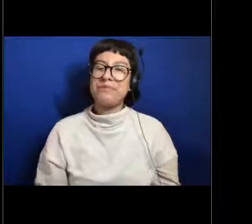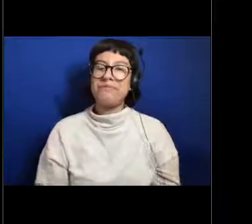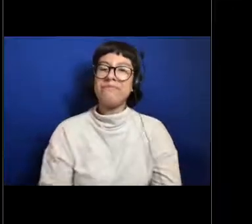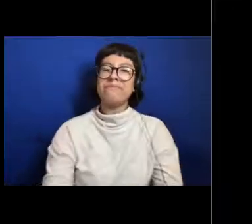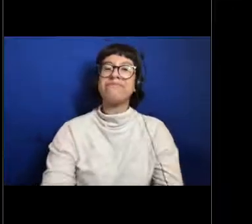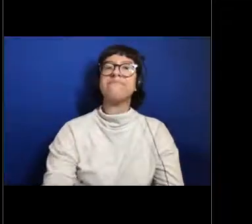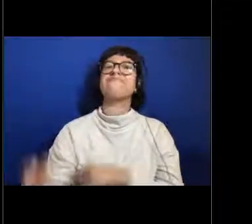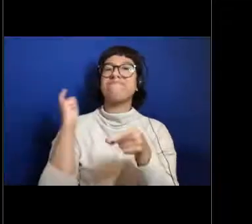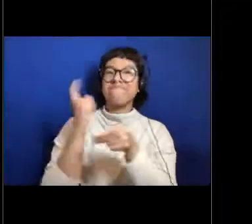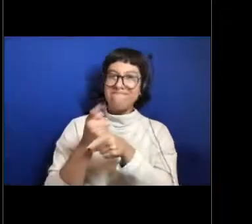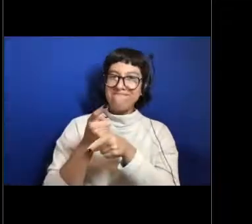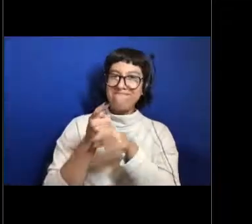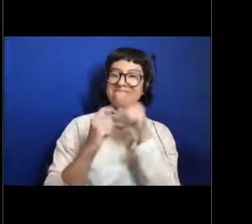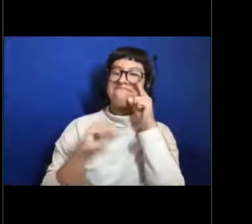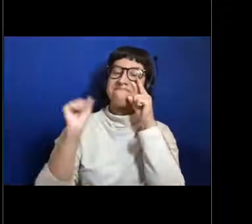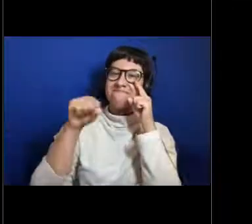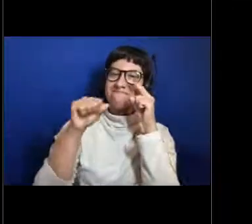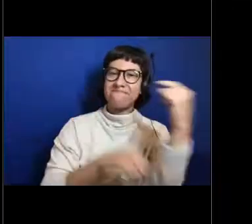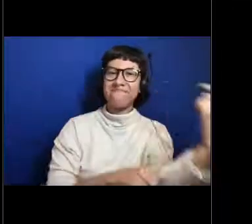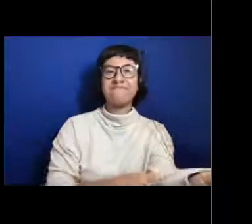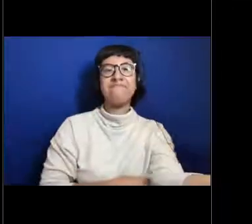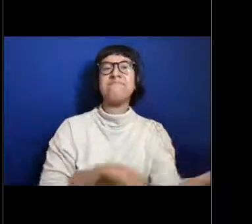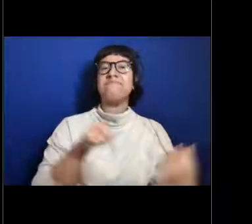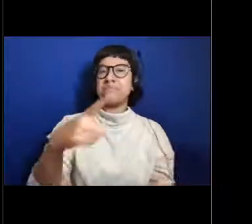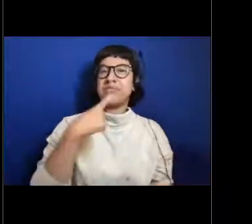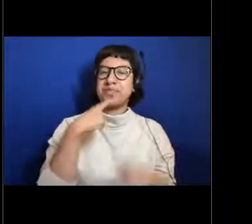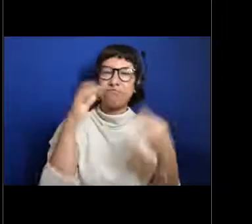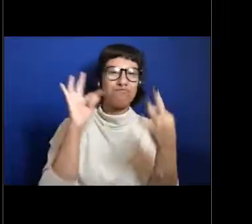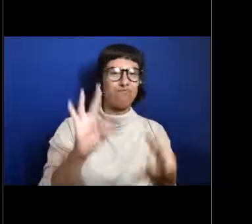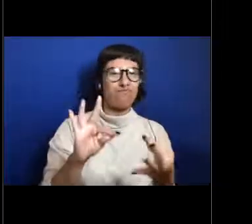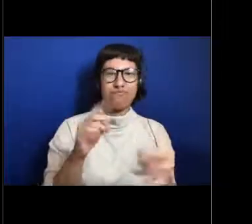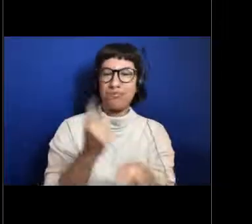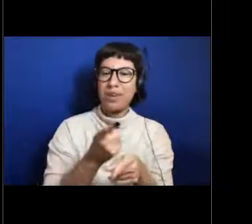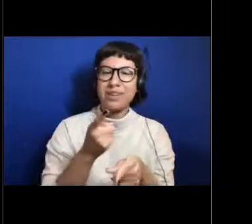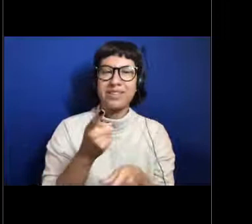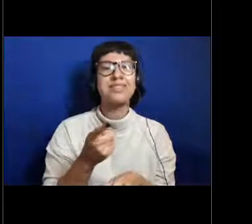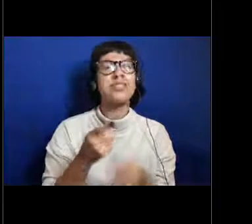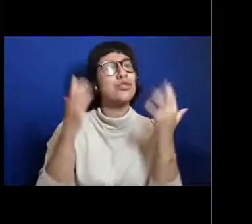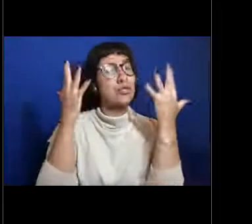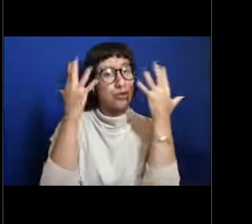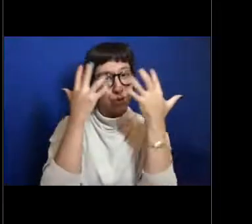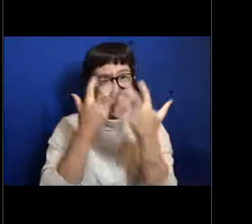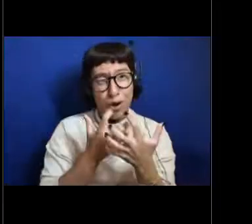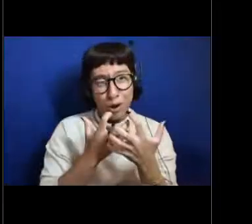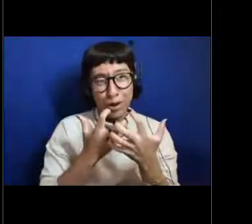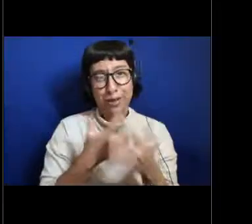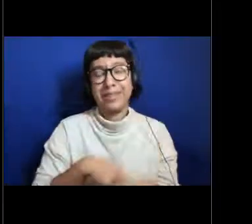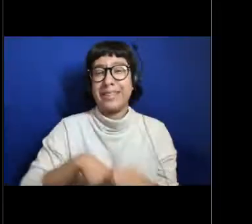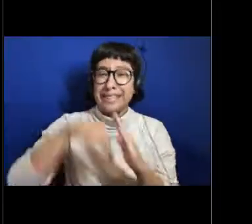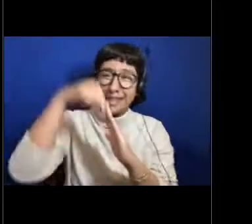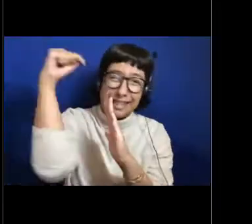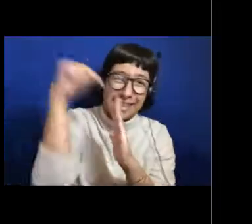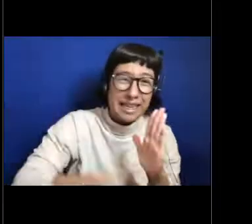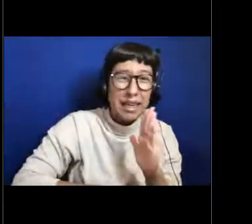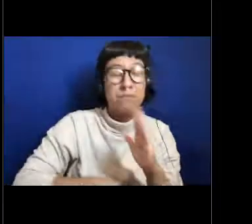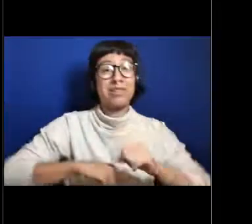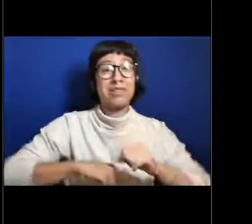That's awesome. So you guys totally hit the nail on the head. It is dark. It is deep. It is cold.